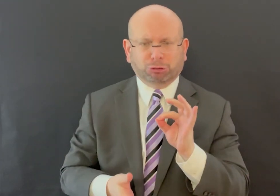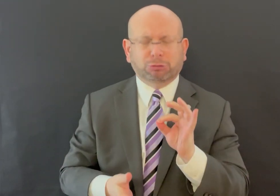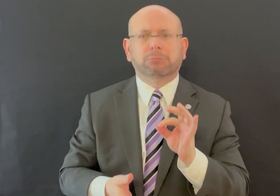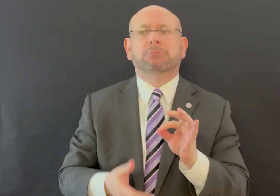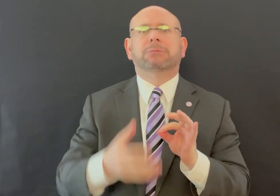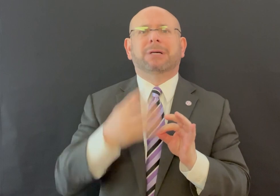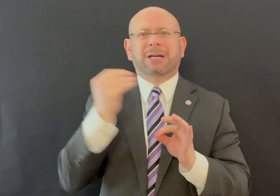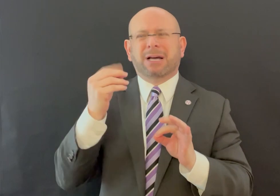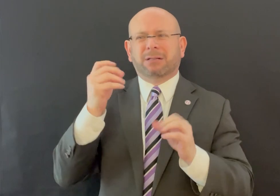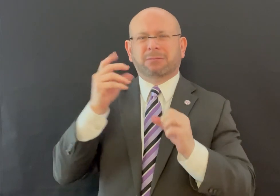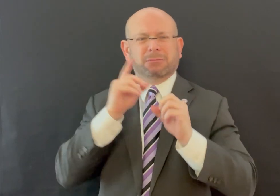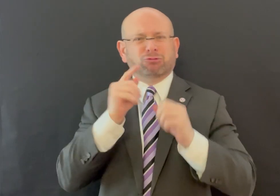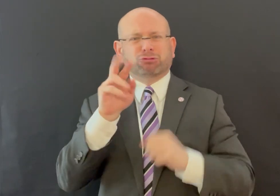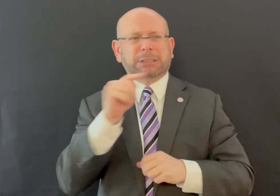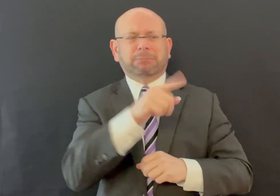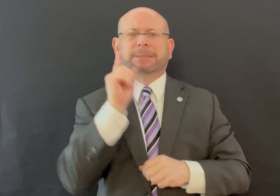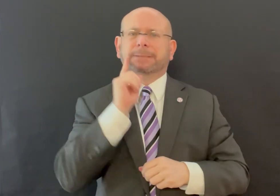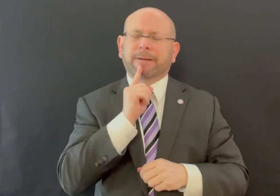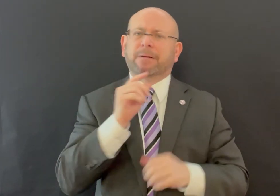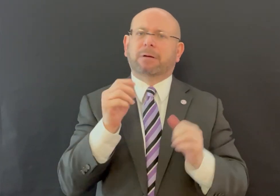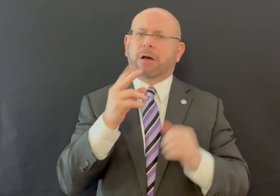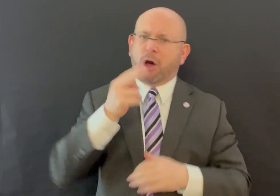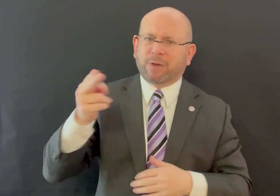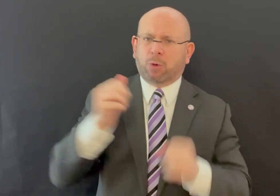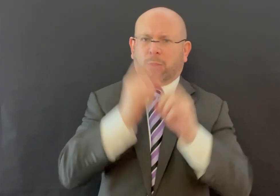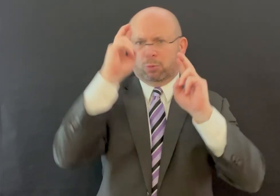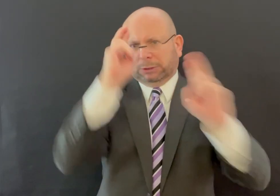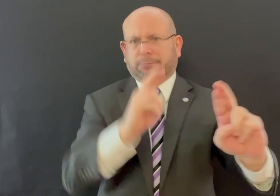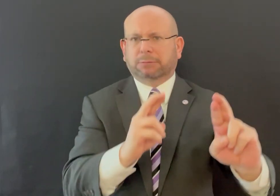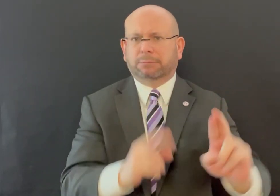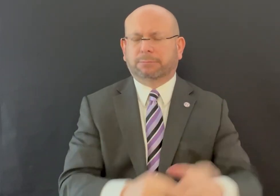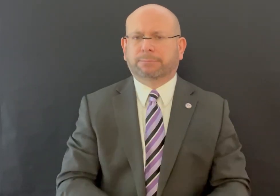We also expect the police to treat deaf and hard of hearing people with respect during any situation.